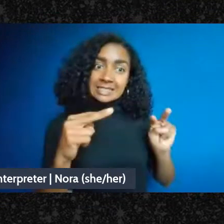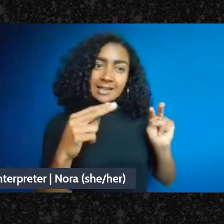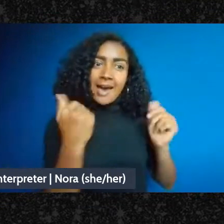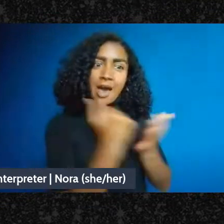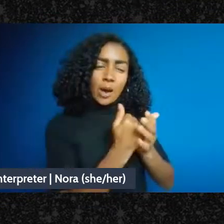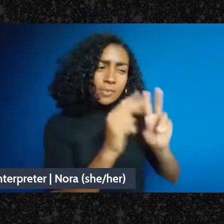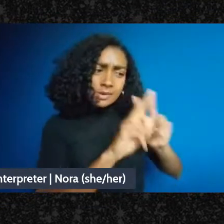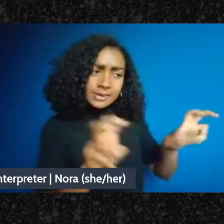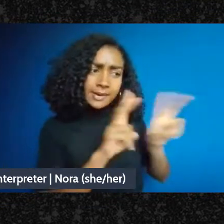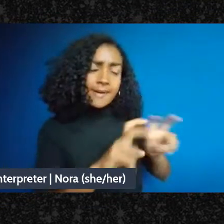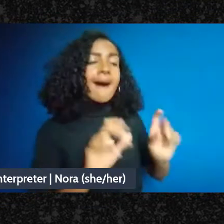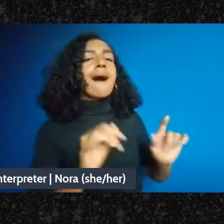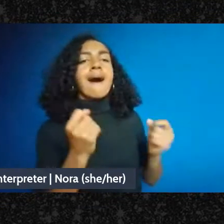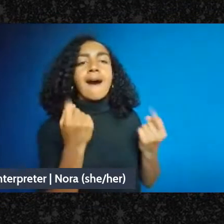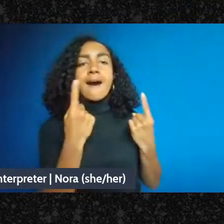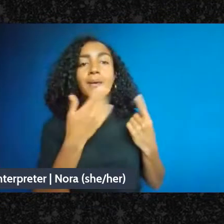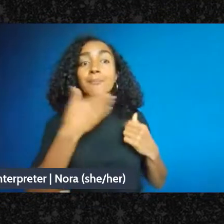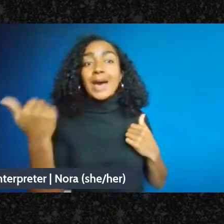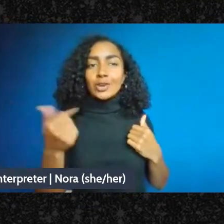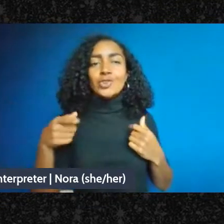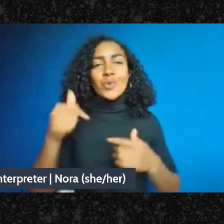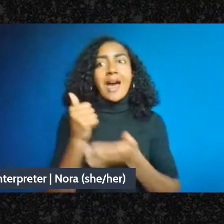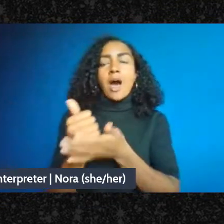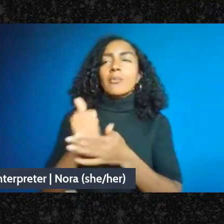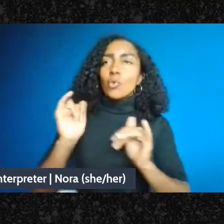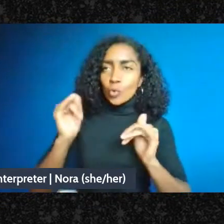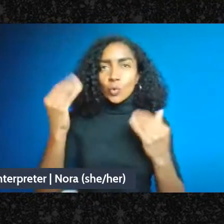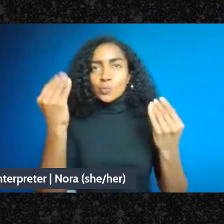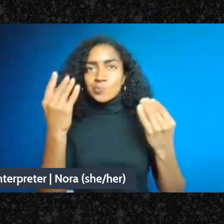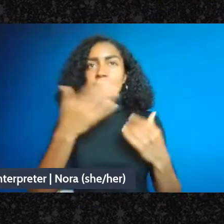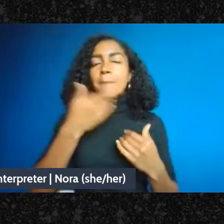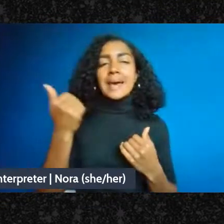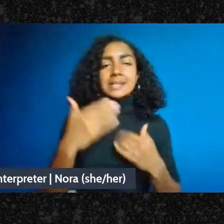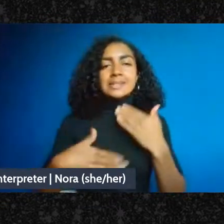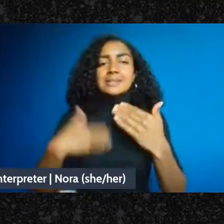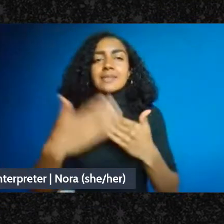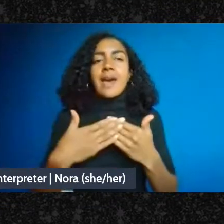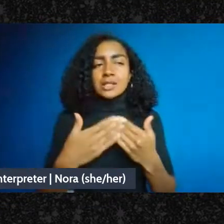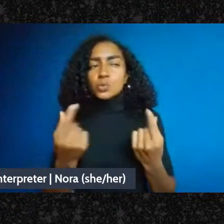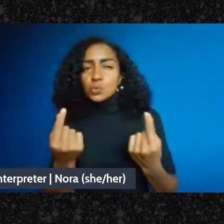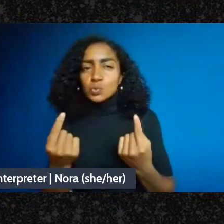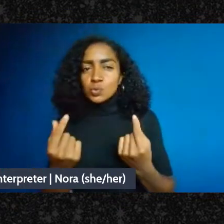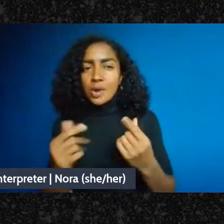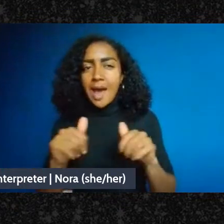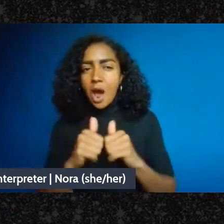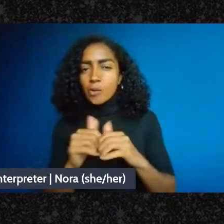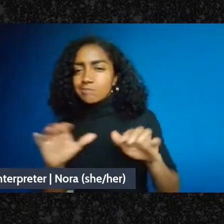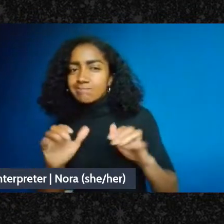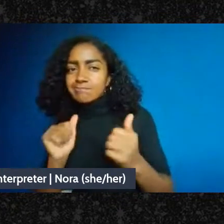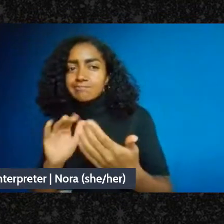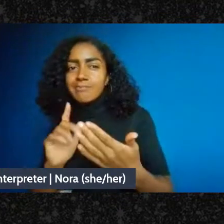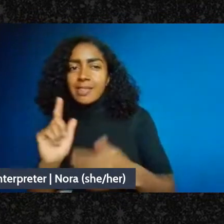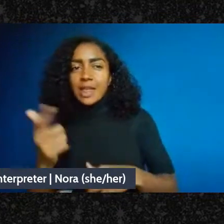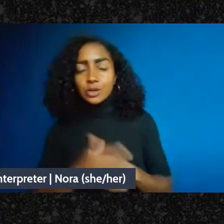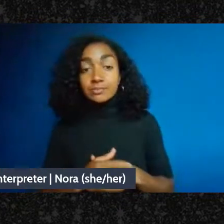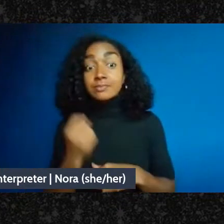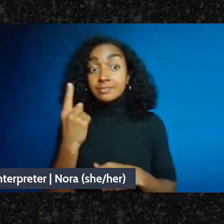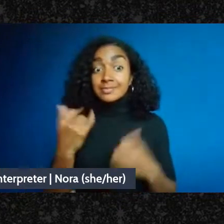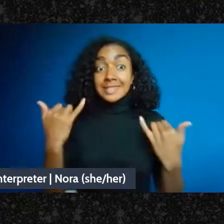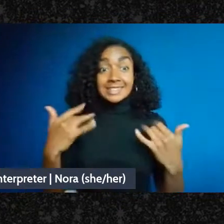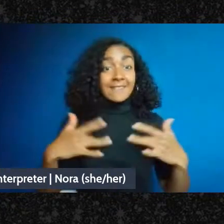the next actions. I also want to say this event is different than many events that we do with BCRW,